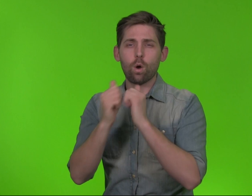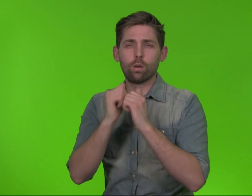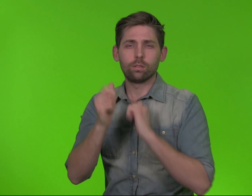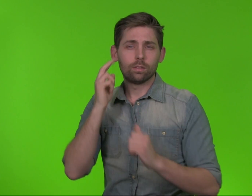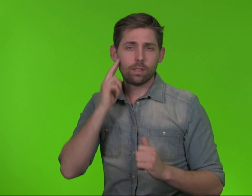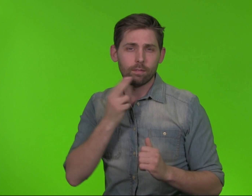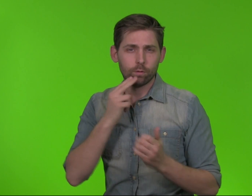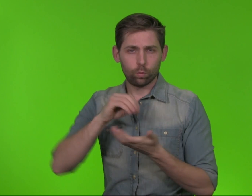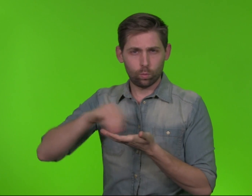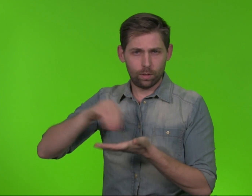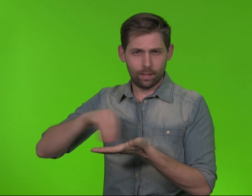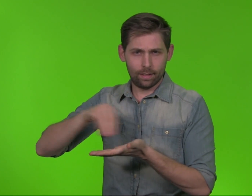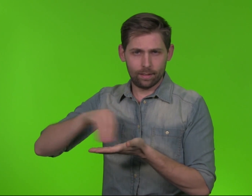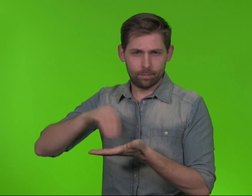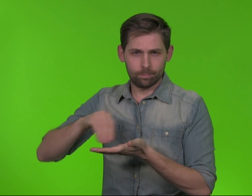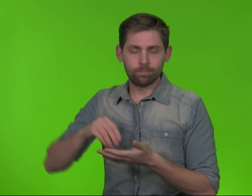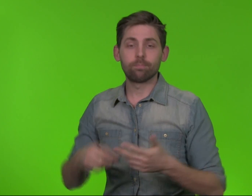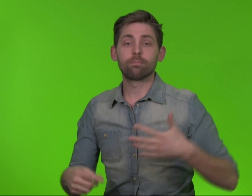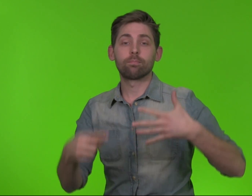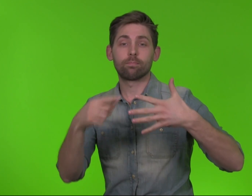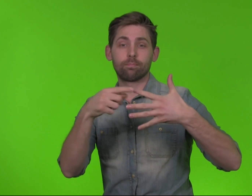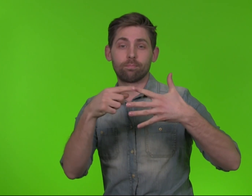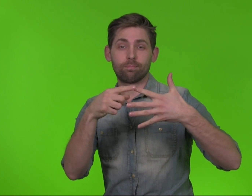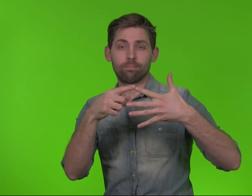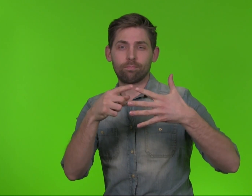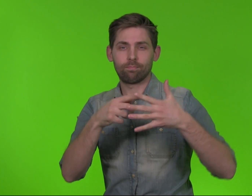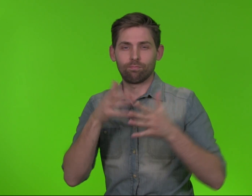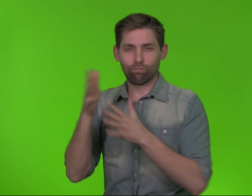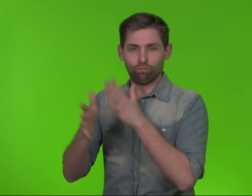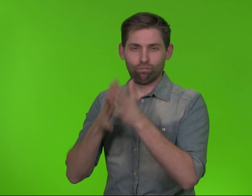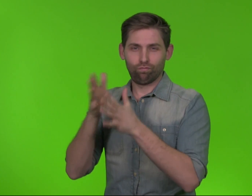1) Writer for "SportDeaf",